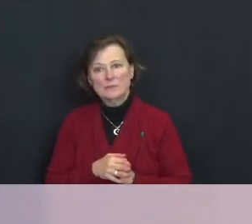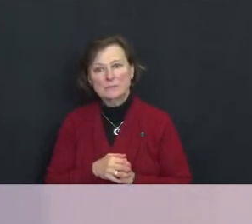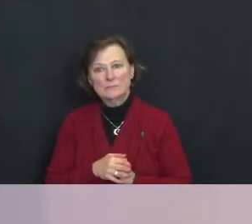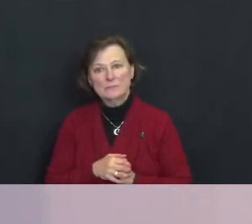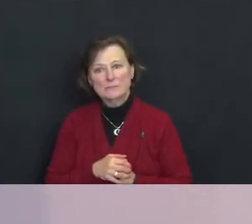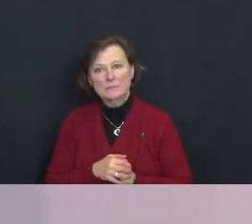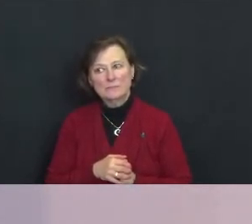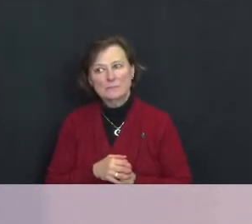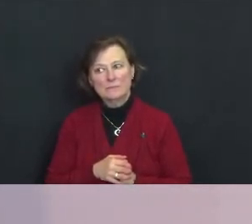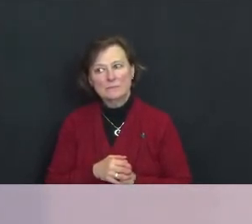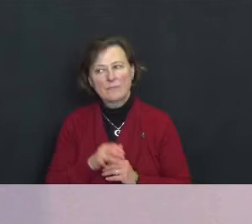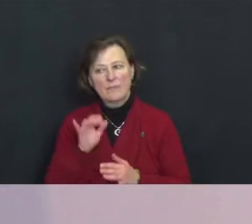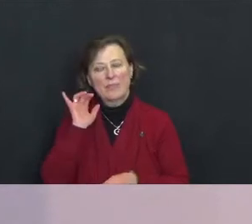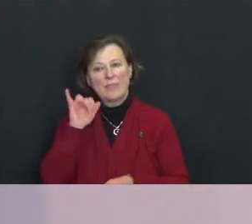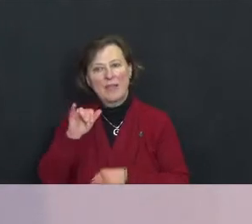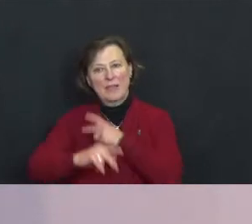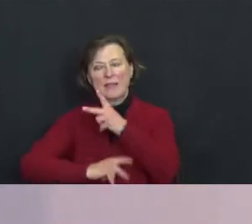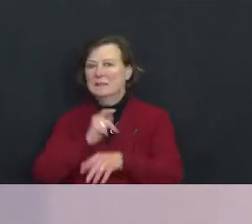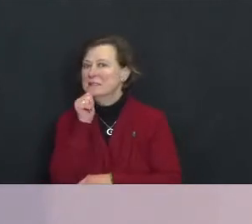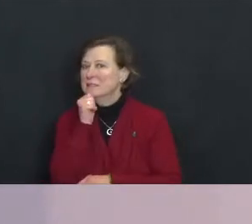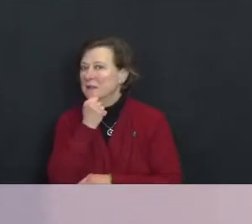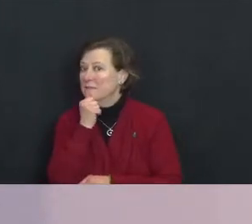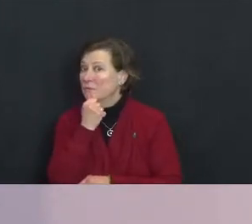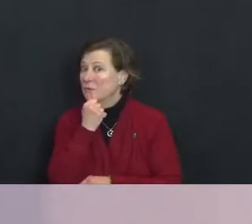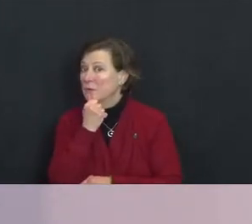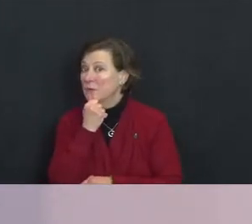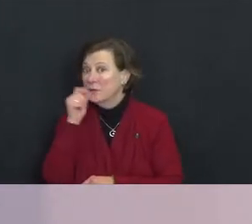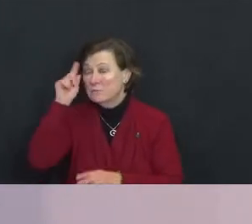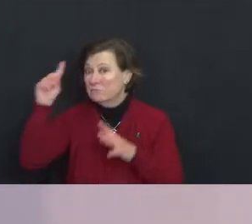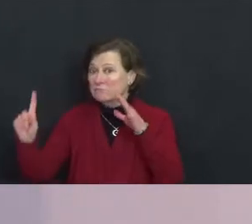Needless suffering calls to mind a parable by Jesus